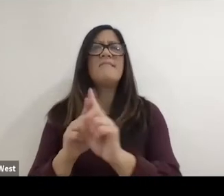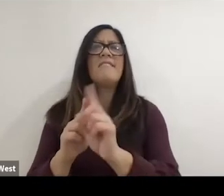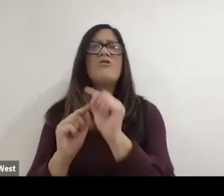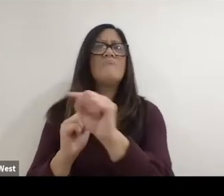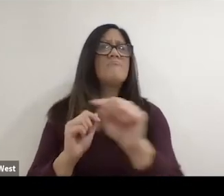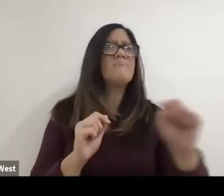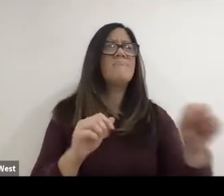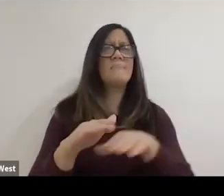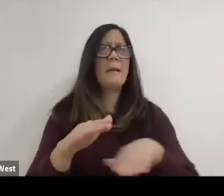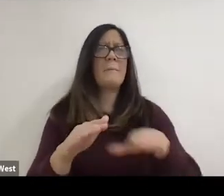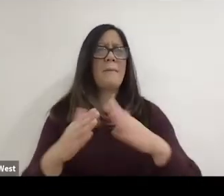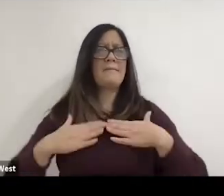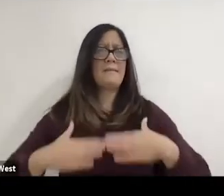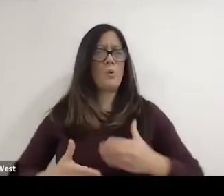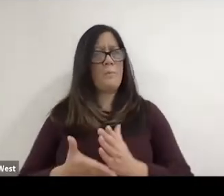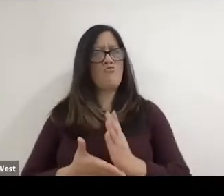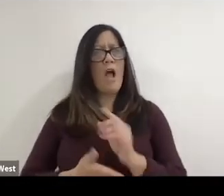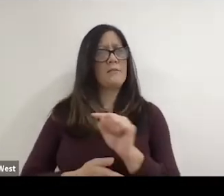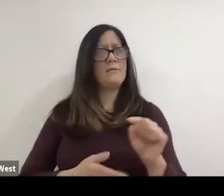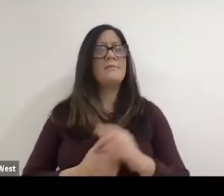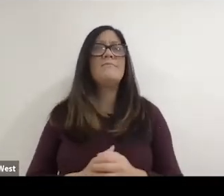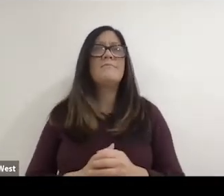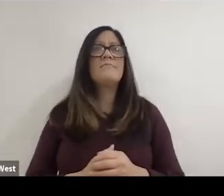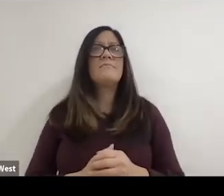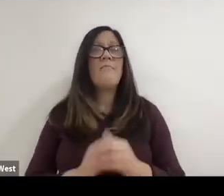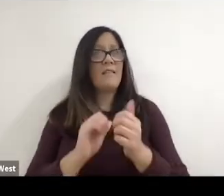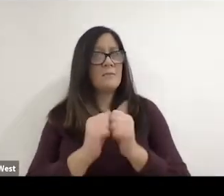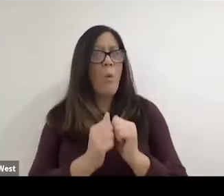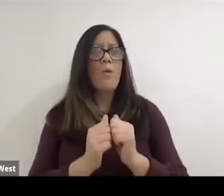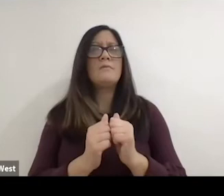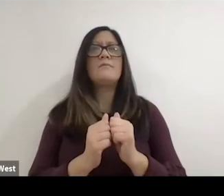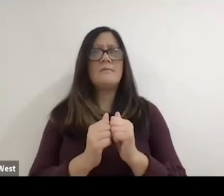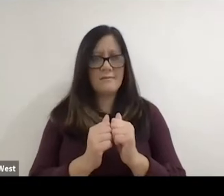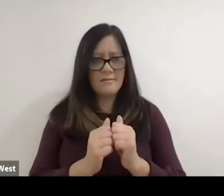different basic human rights and sport is something that that's able to kind of draw.